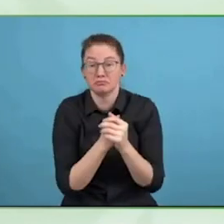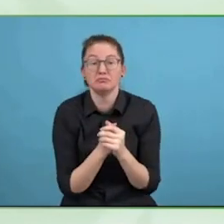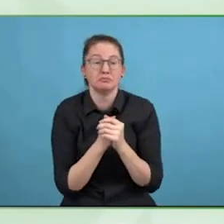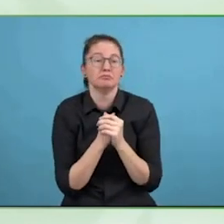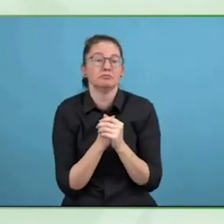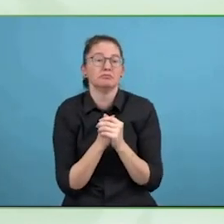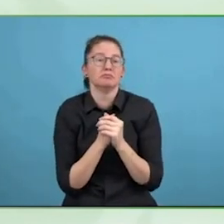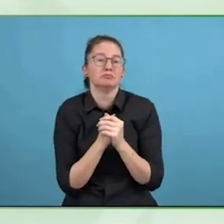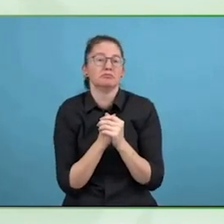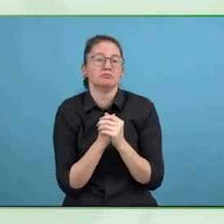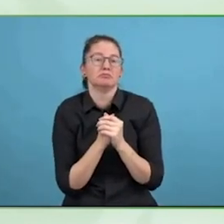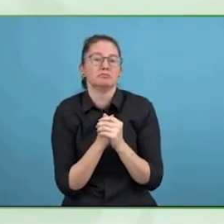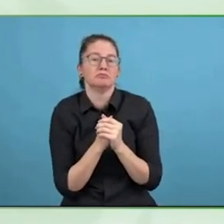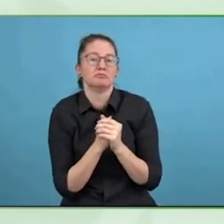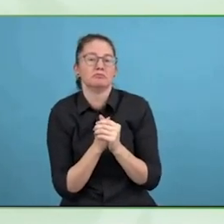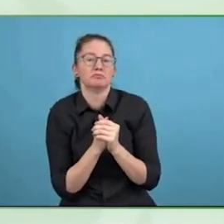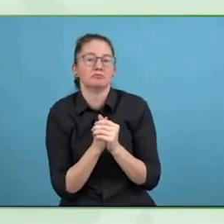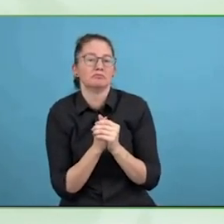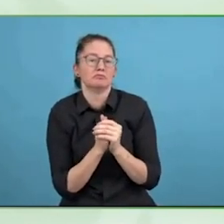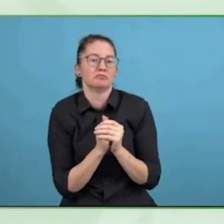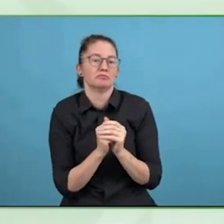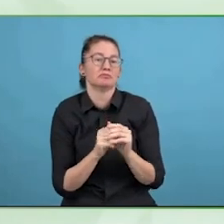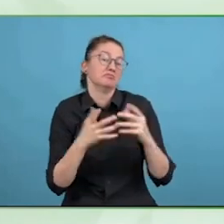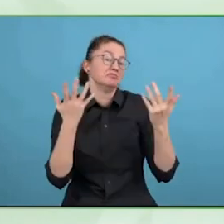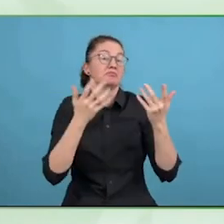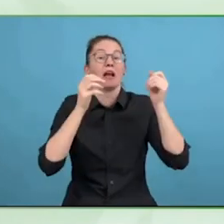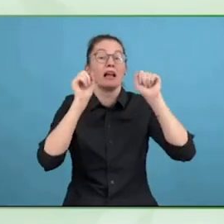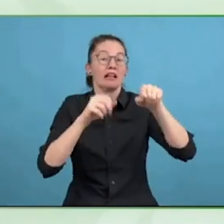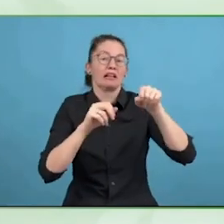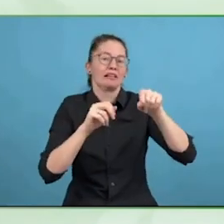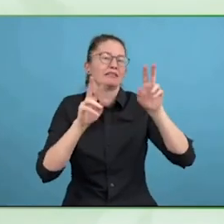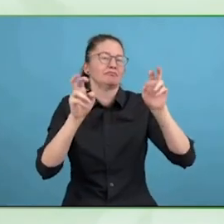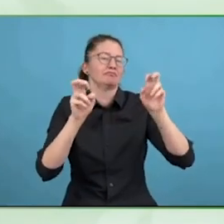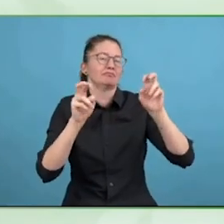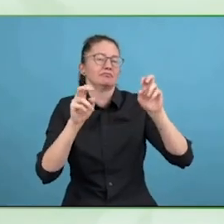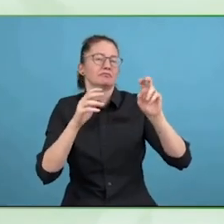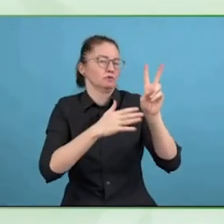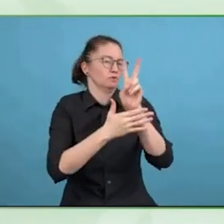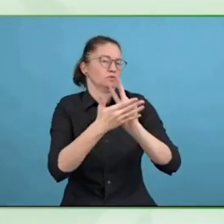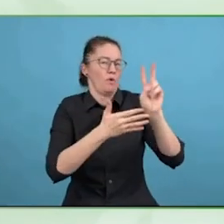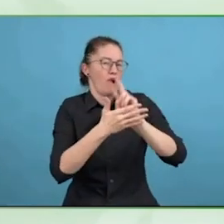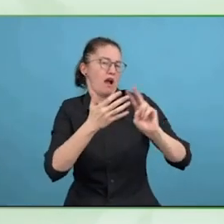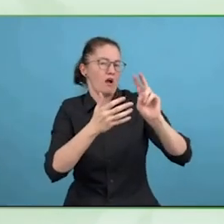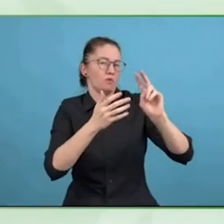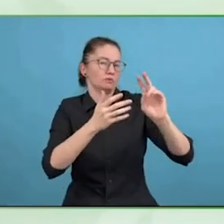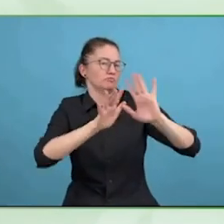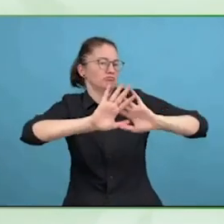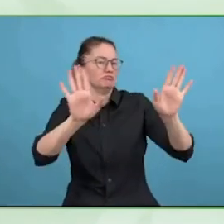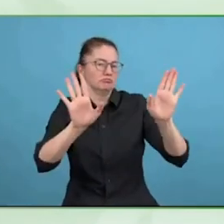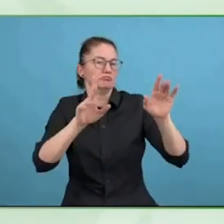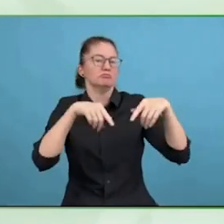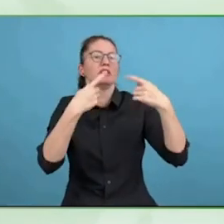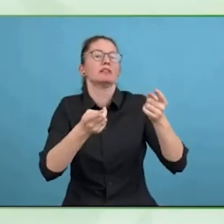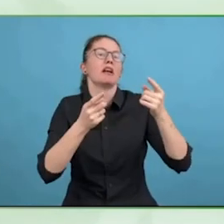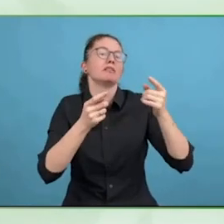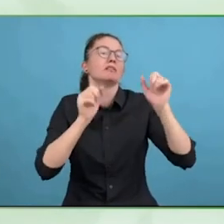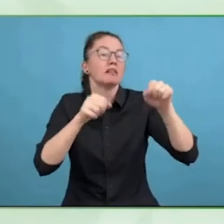called, it is not clear what is actually required if you're going to treat people with disabilities fairly. Equally.